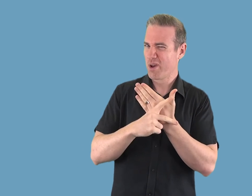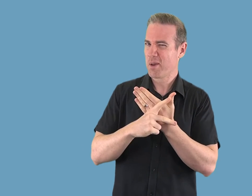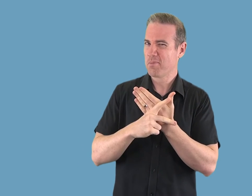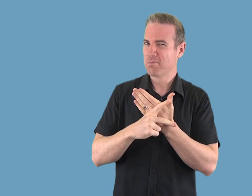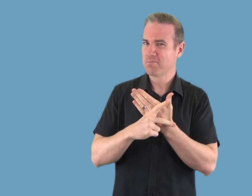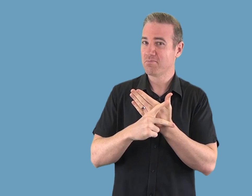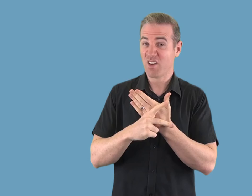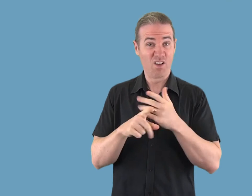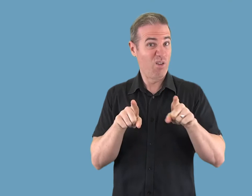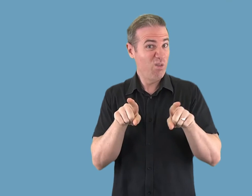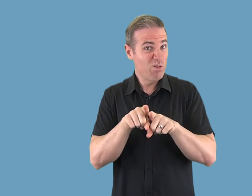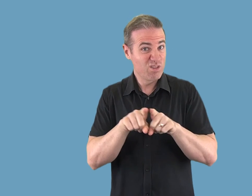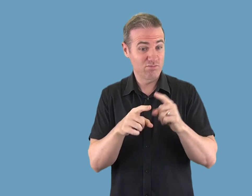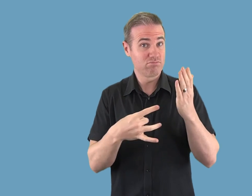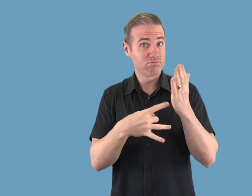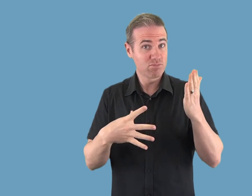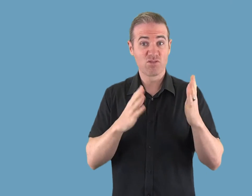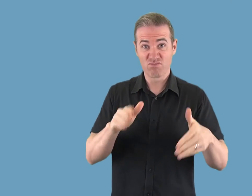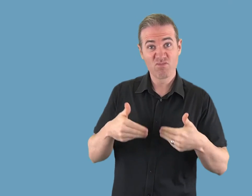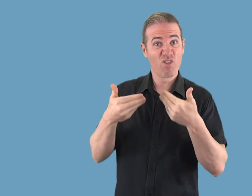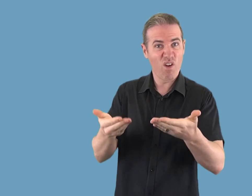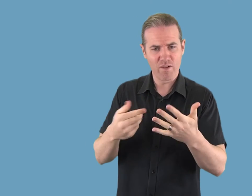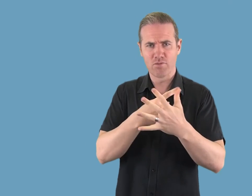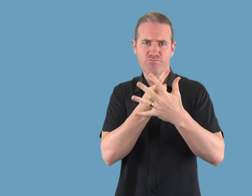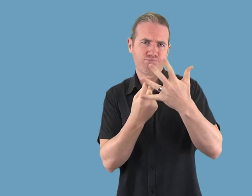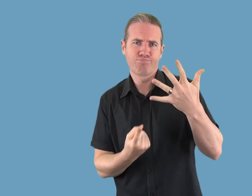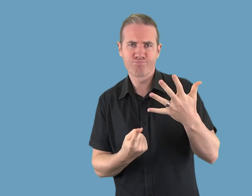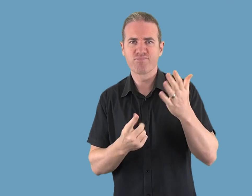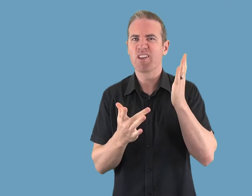program.